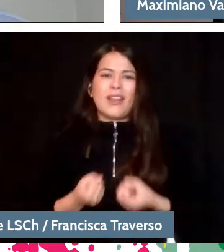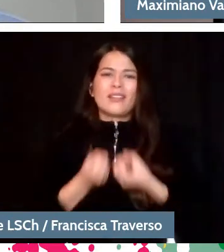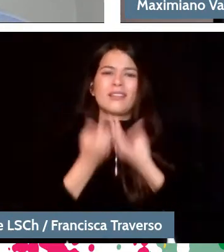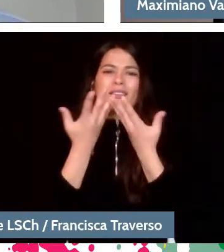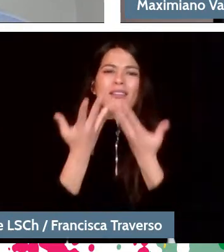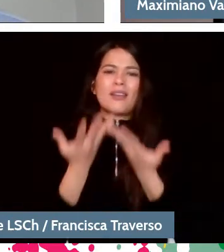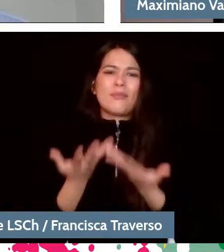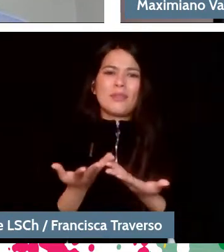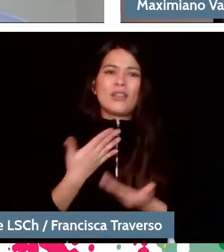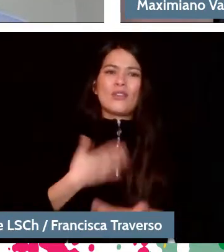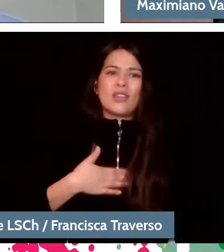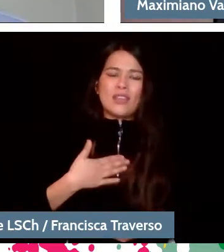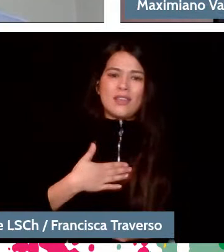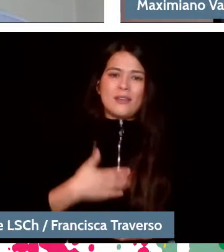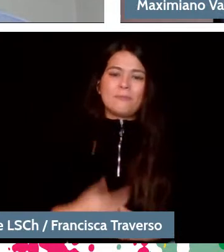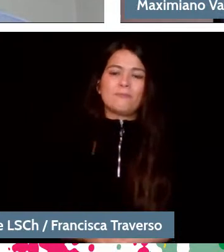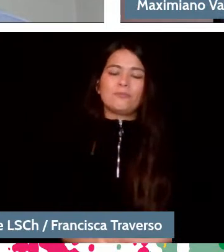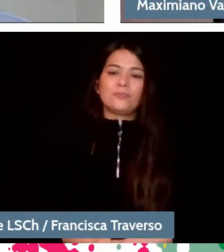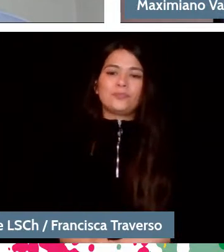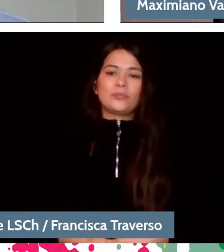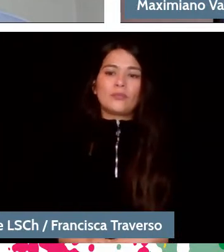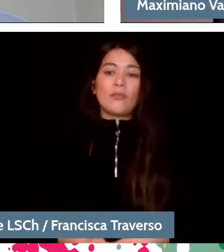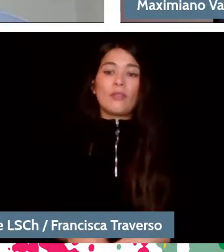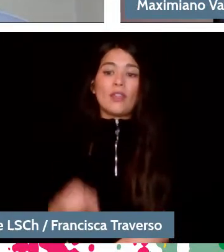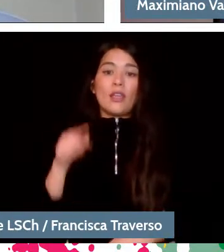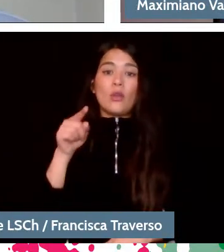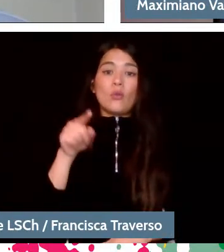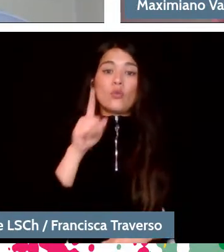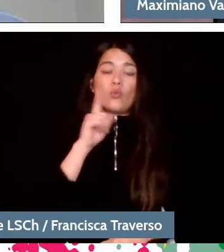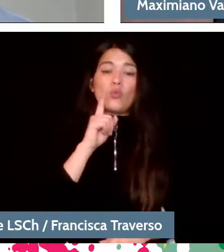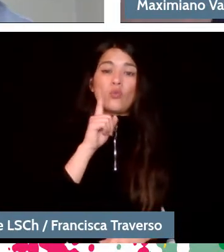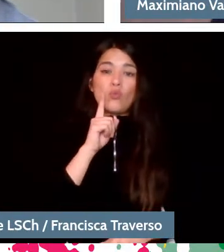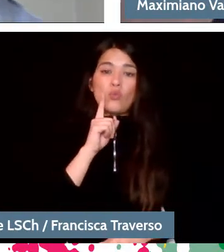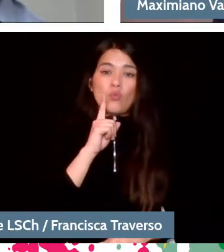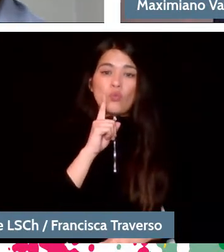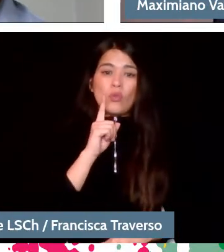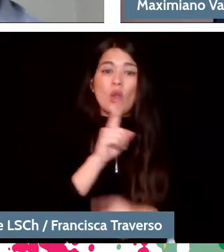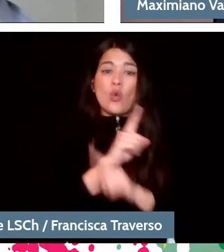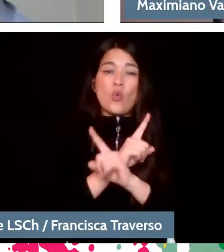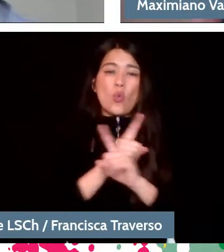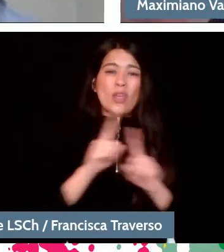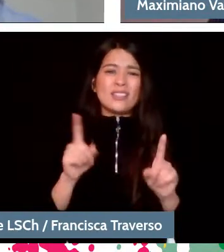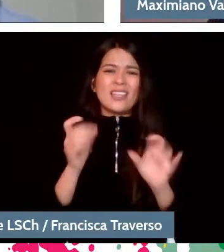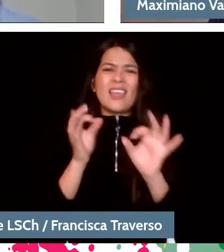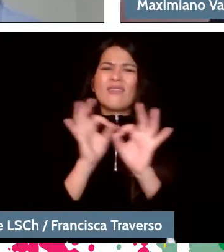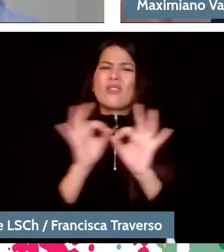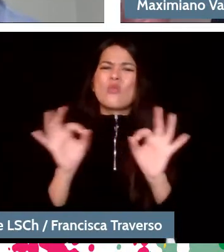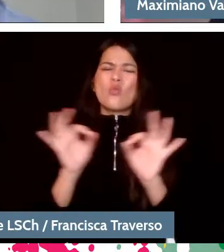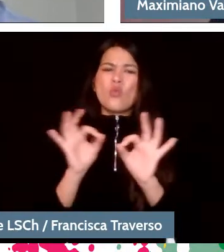And in that sense, there you have La Pastoral, it's not that at any time there is, except in the third movement